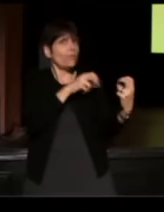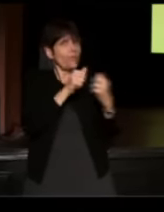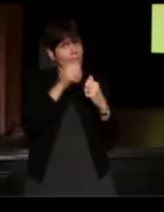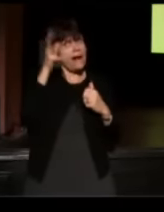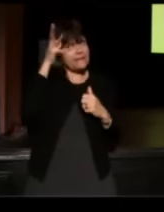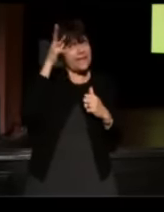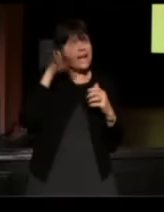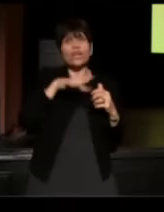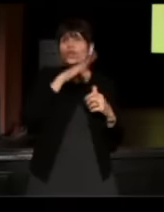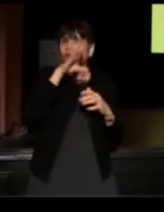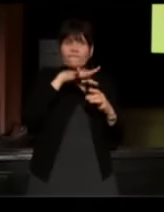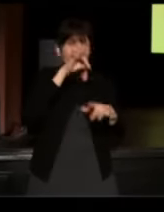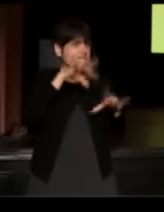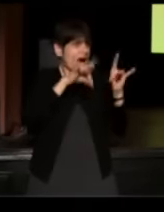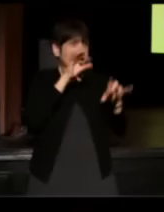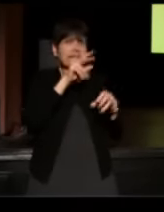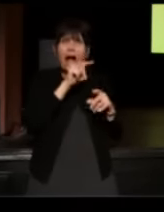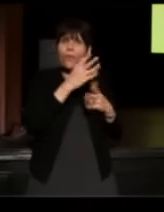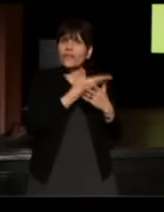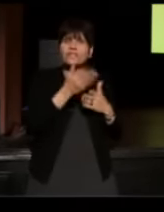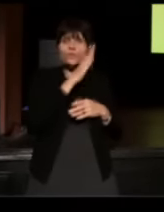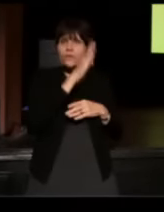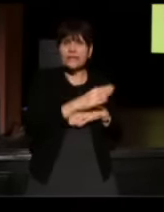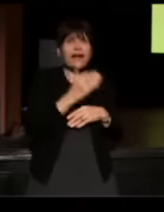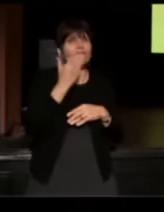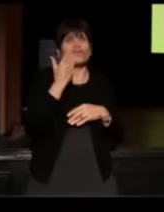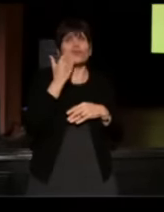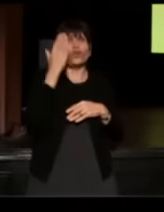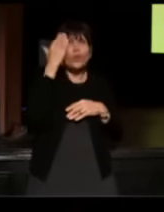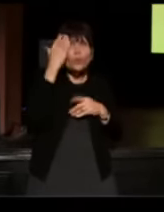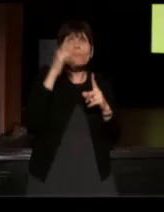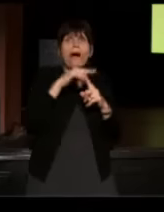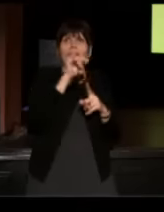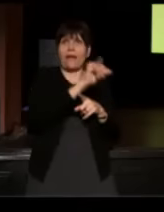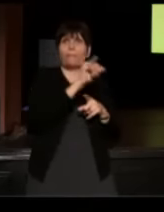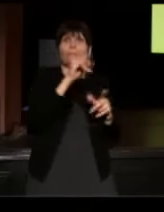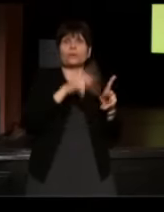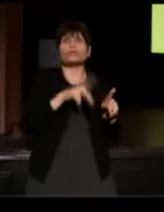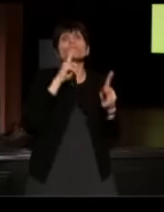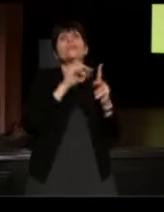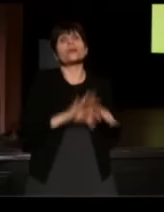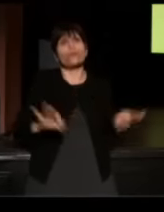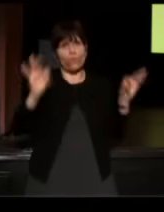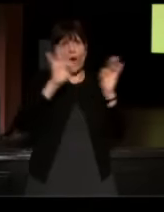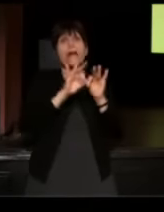that you never knew about that person and you will never regret it. It's such an incredible and important experience,